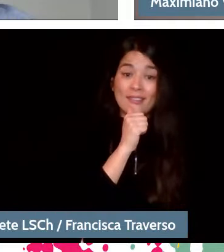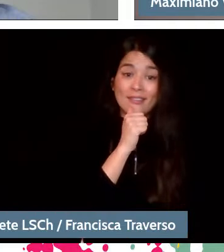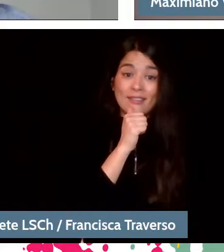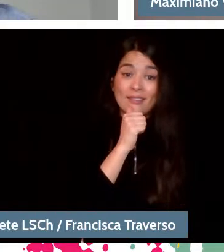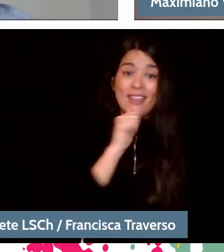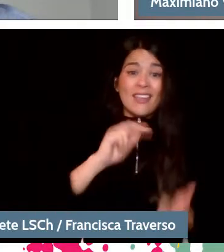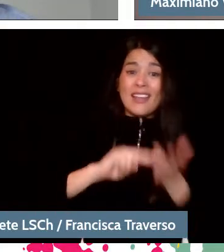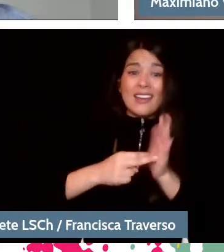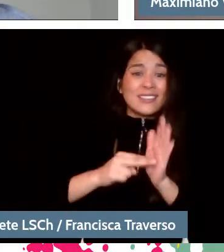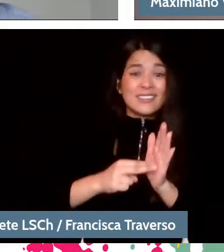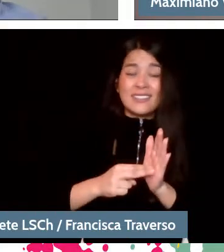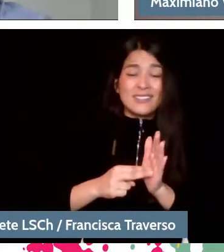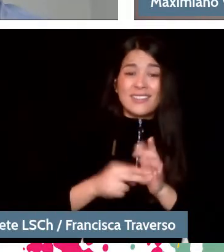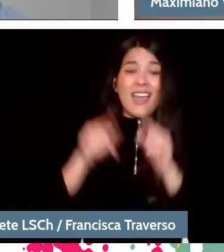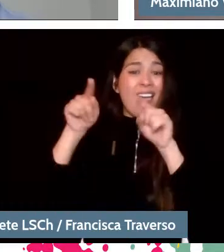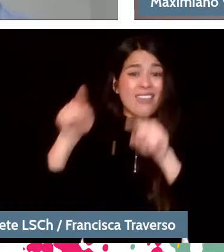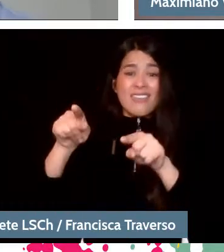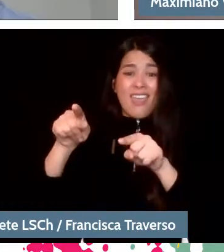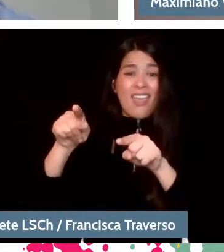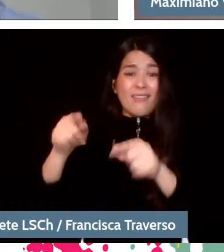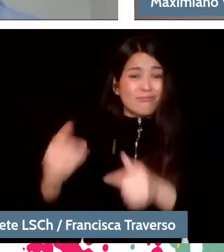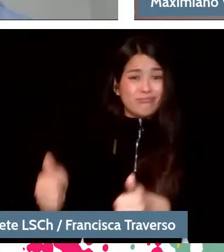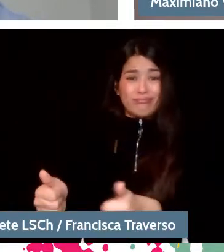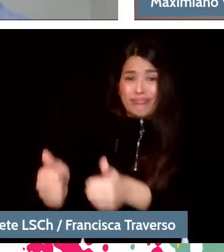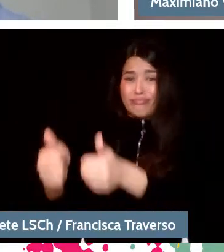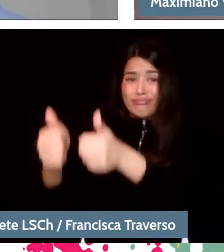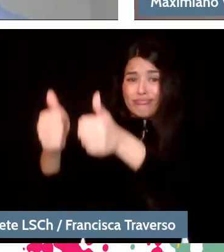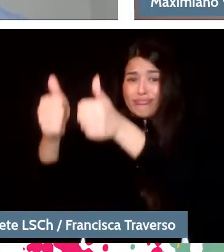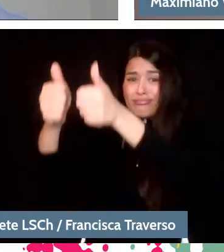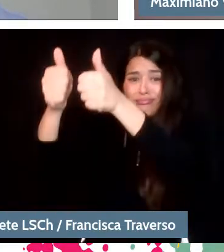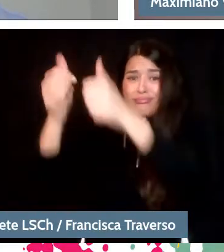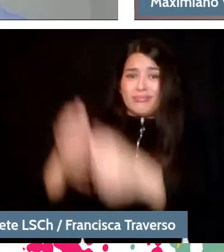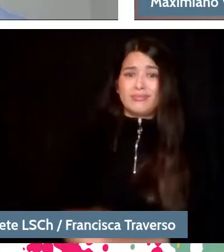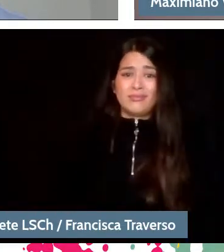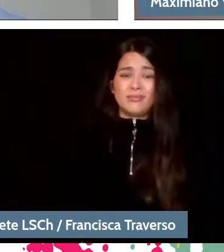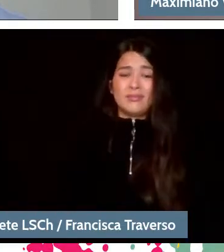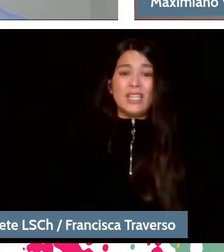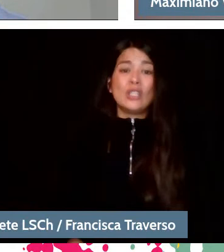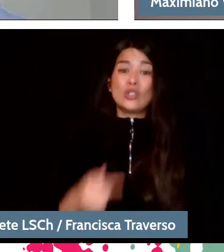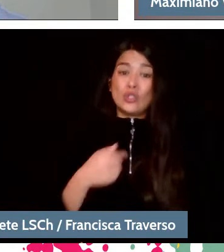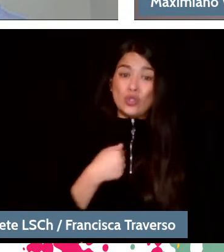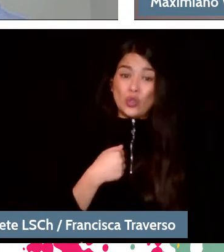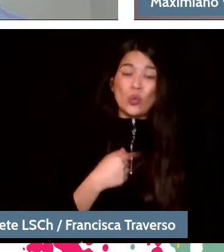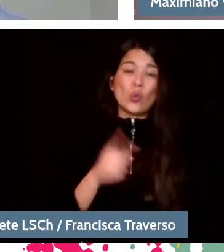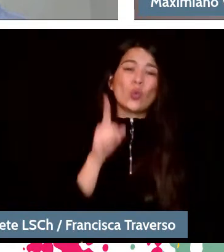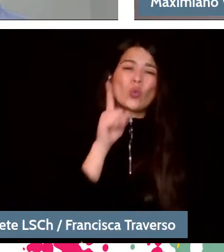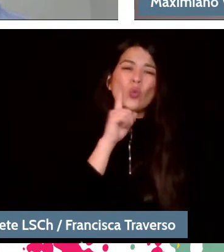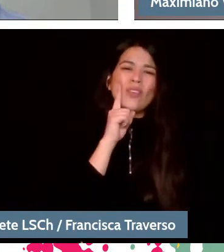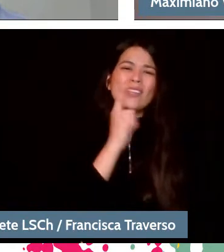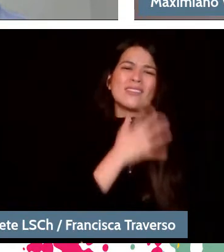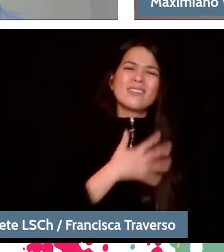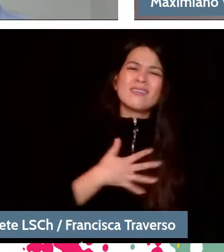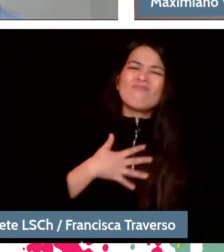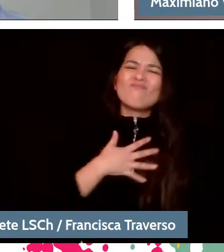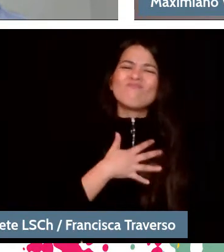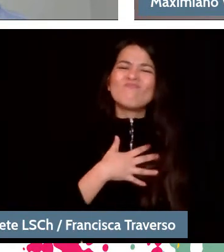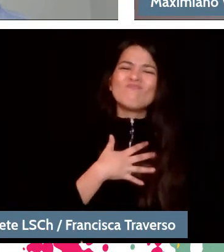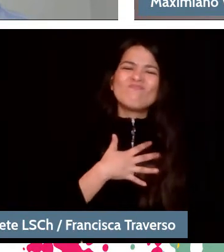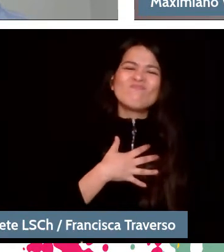Therefore, when I was born in Chile I had the impression that musical work was in families